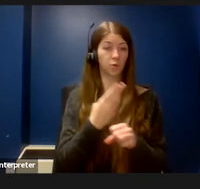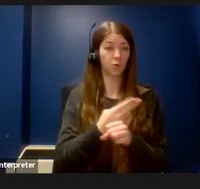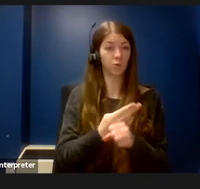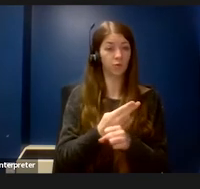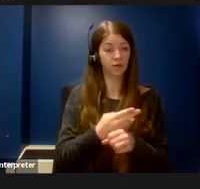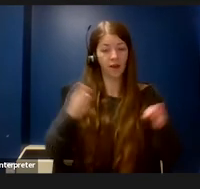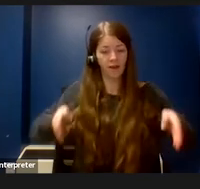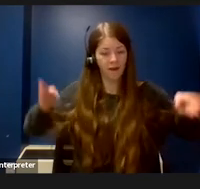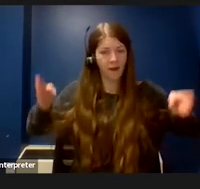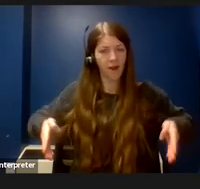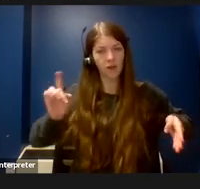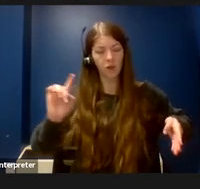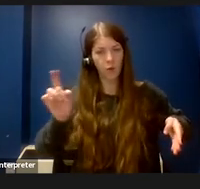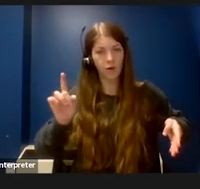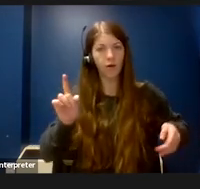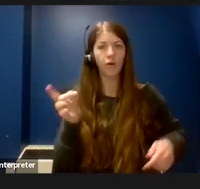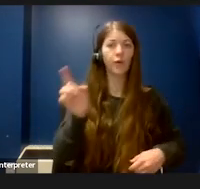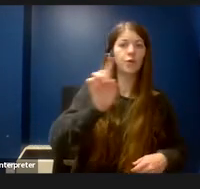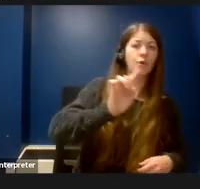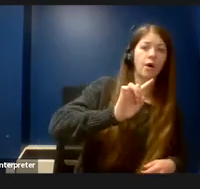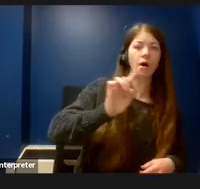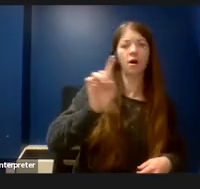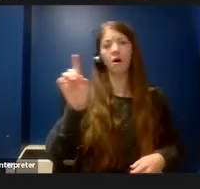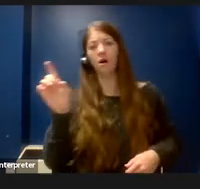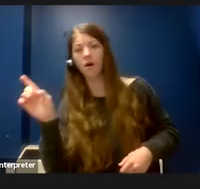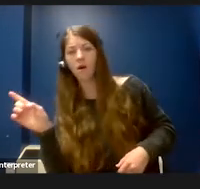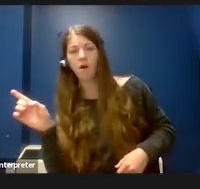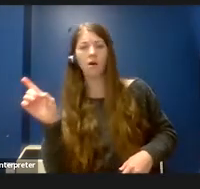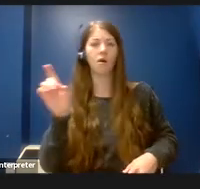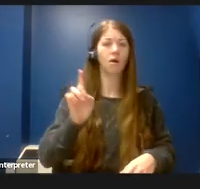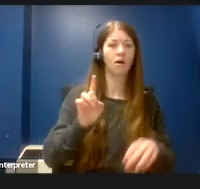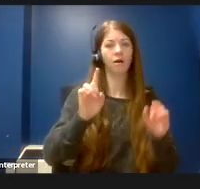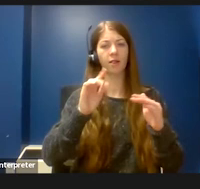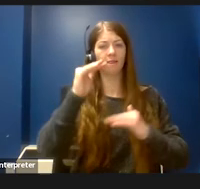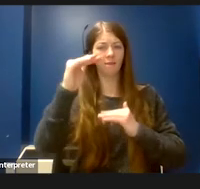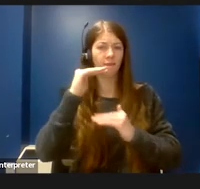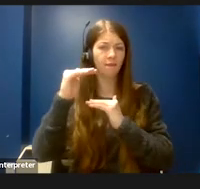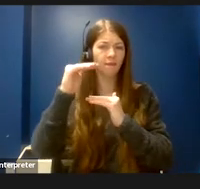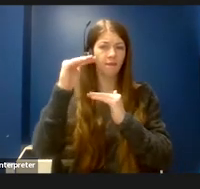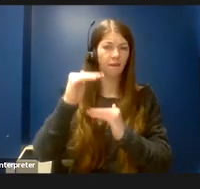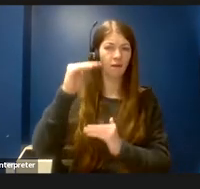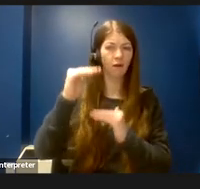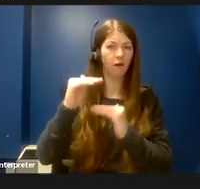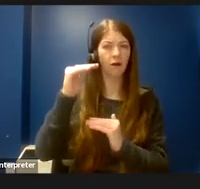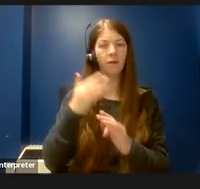and I know how far I have to kind of lean over, how far I can lean over before I become unstable.